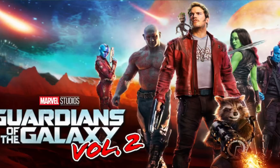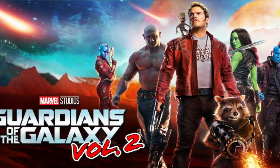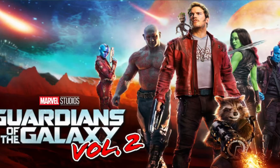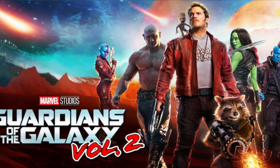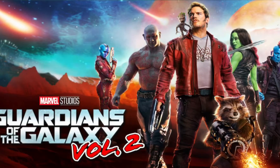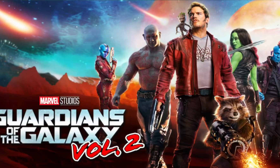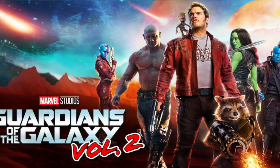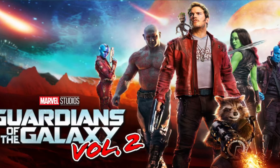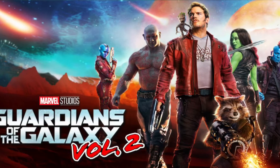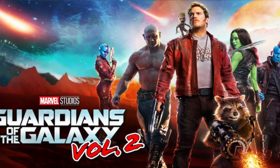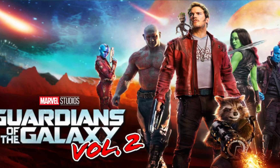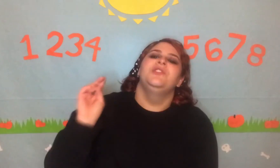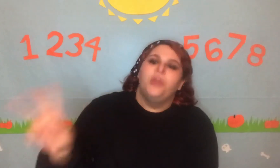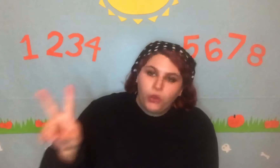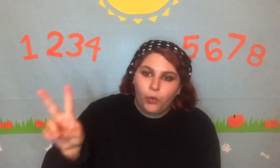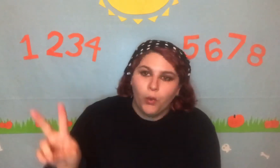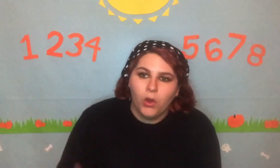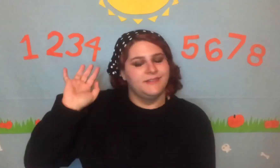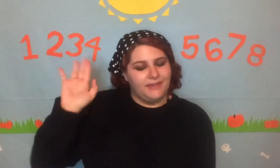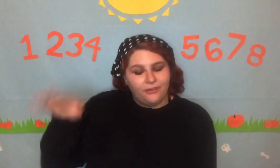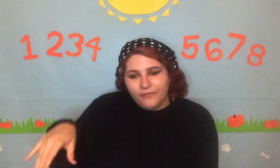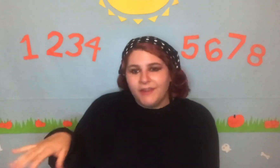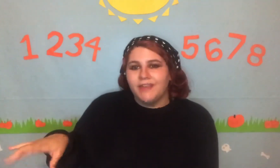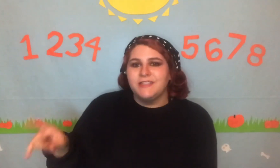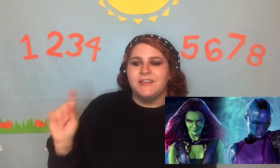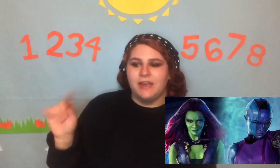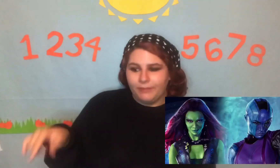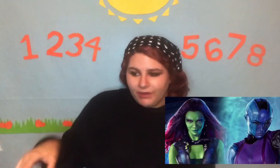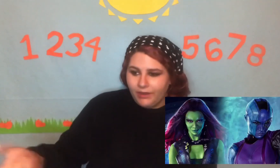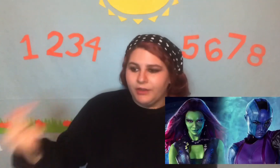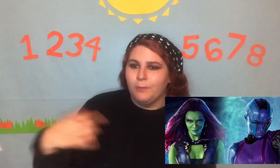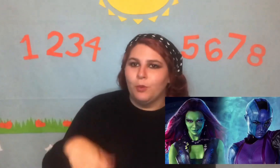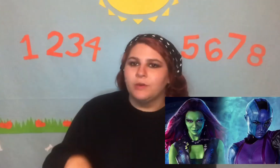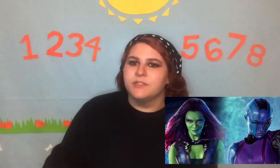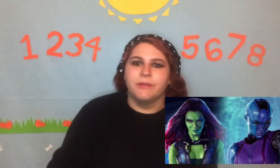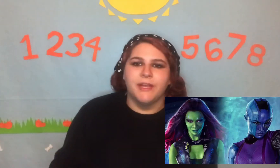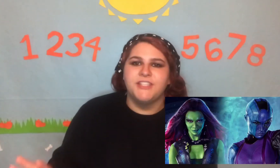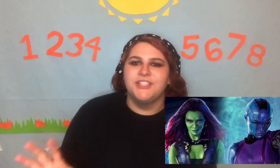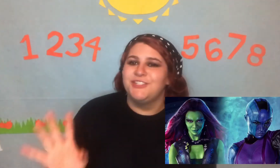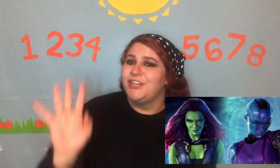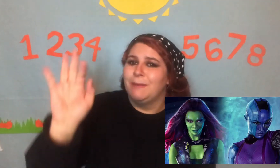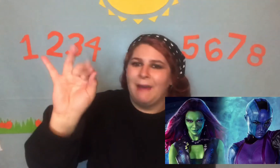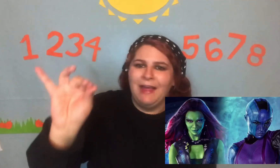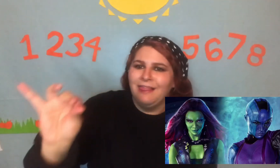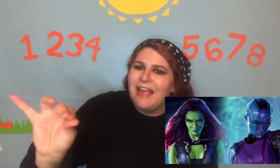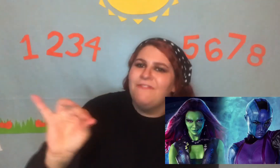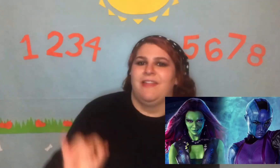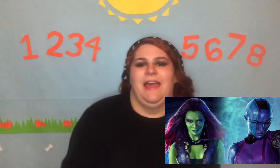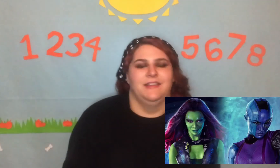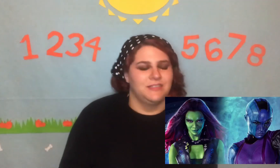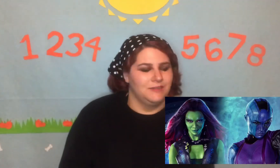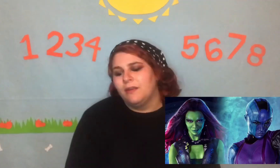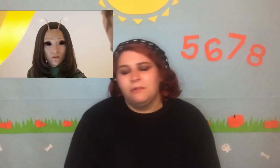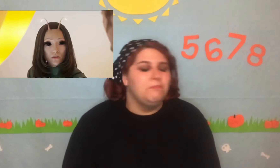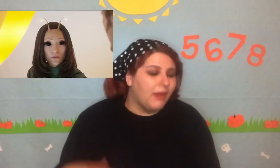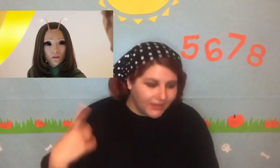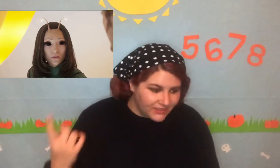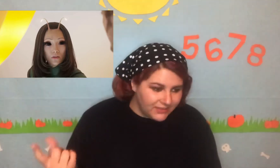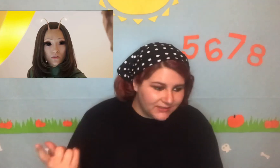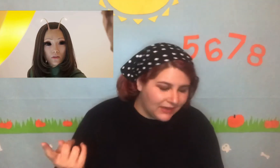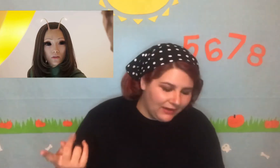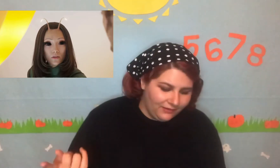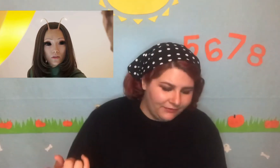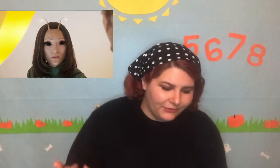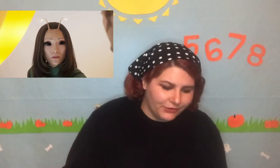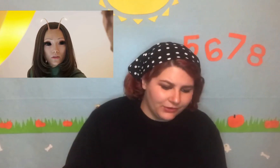Galaxy: Volume 2. Delving into Nebula and Gamora's relationship, I love that. Mantis, I love her.